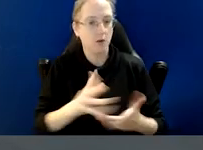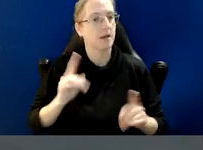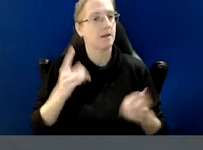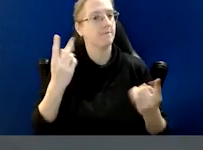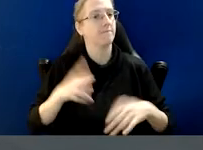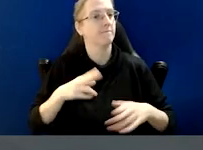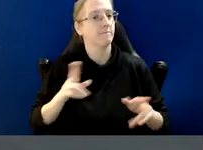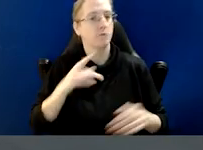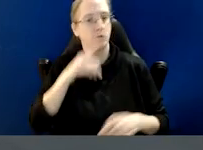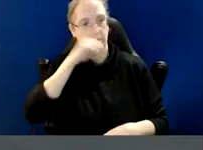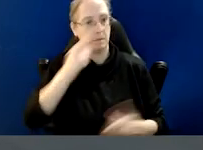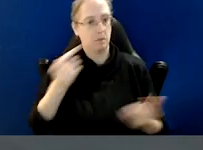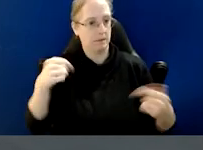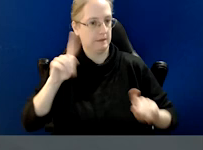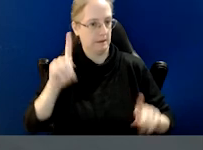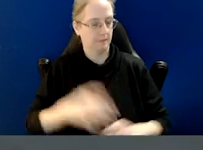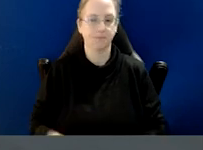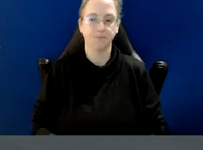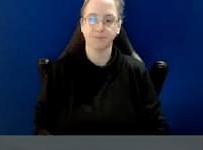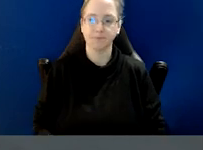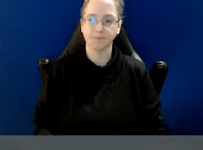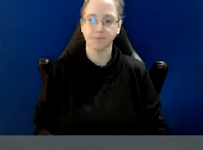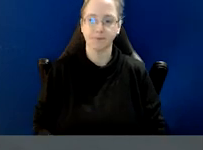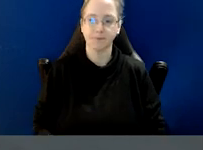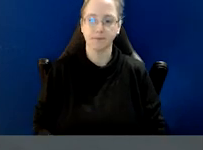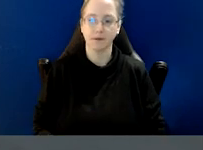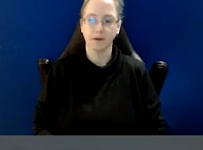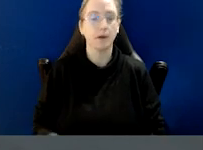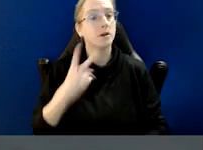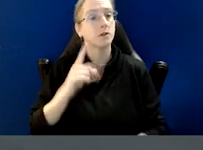present, and emerging, and to any First Nations people joining us today.